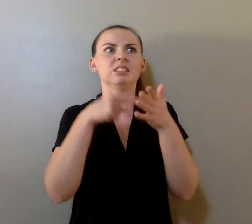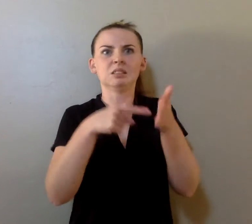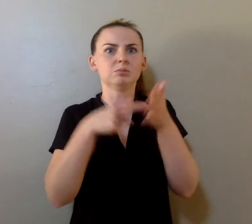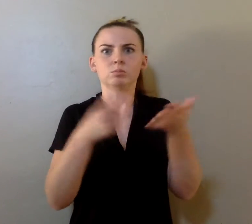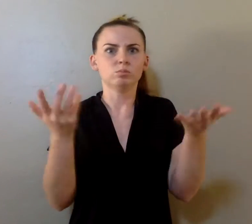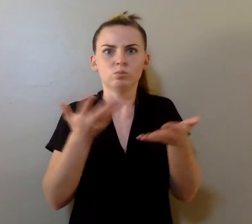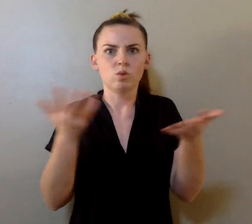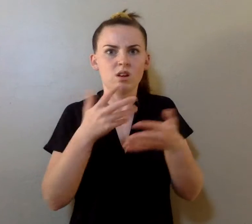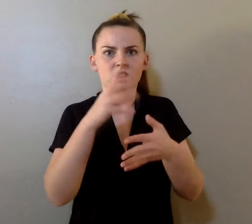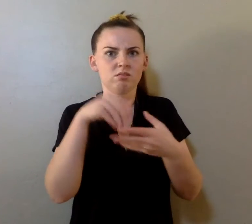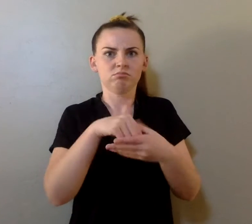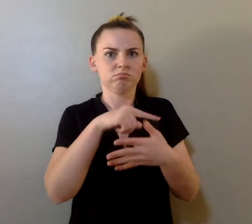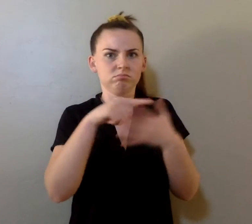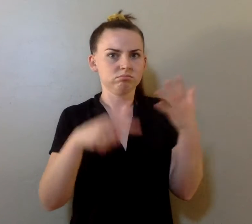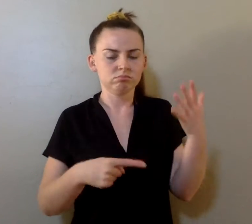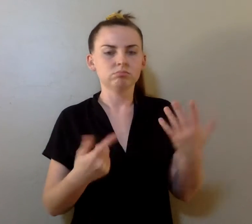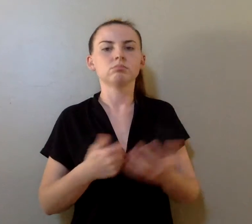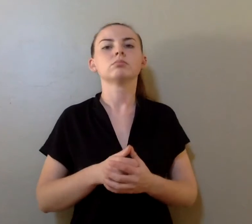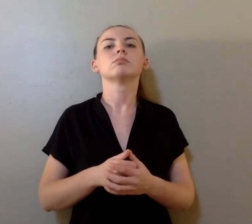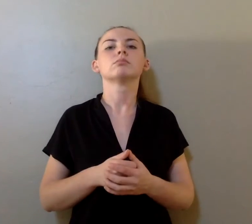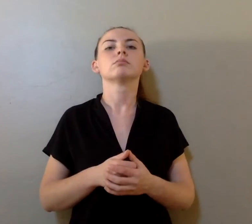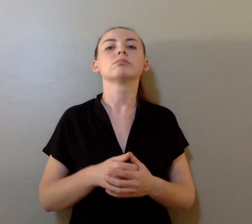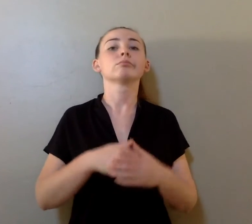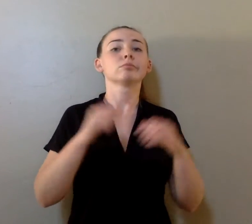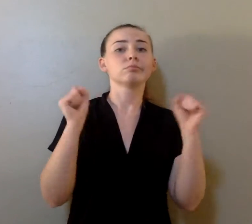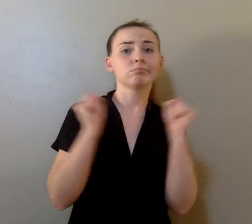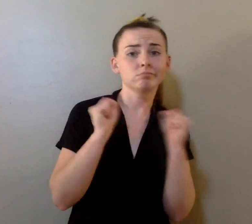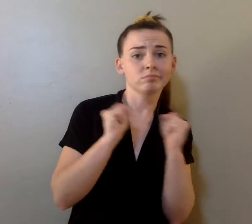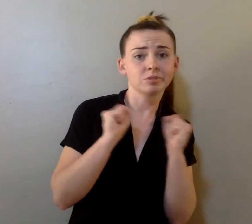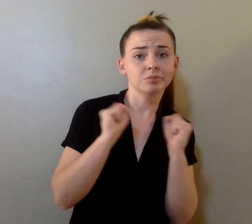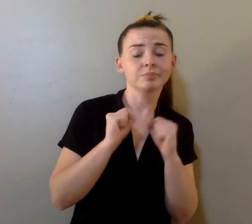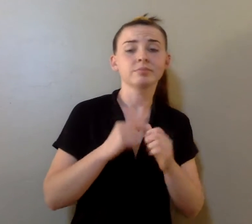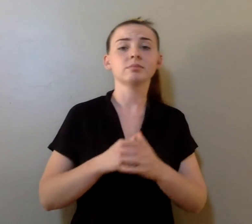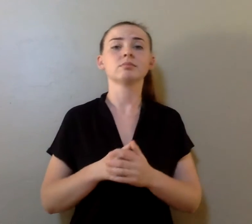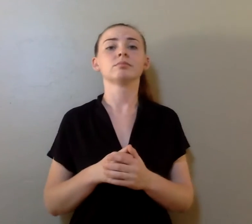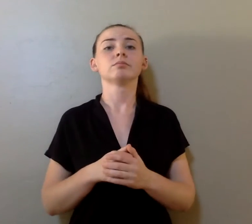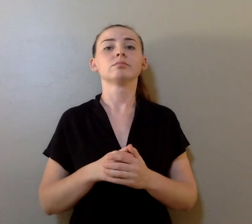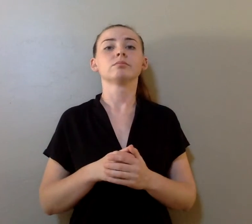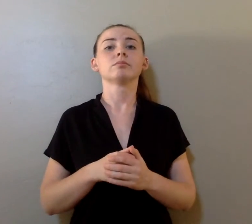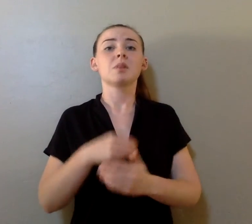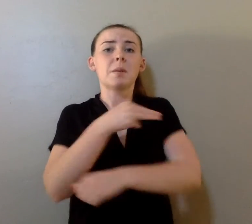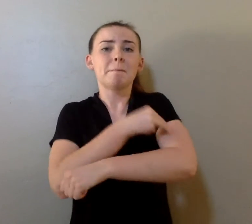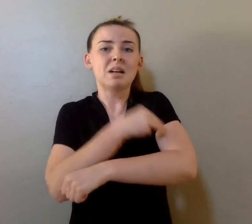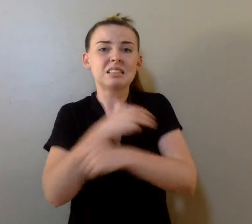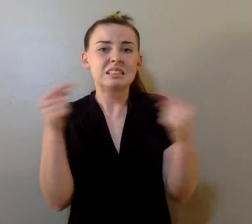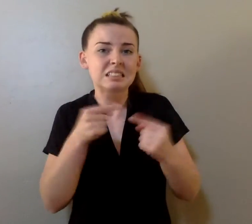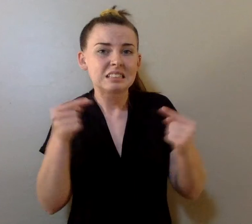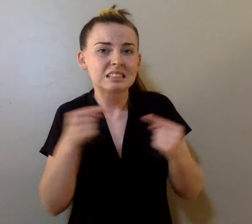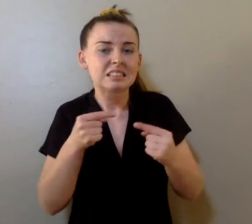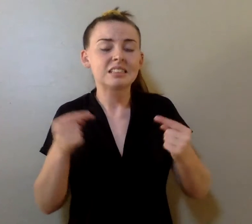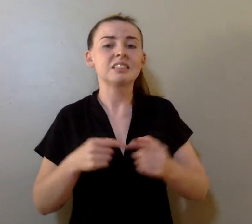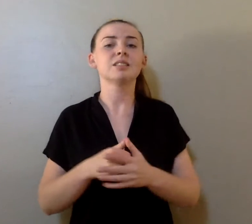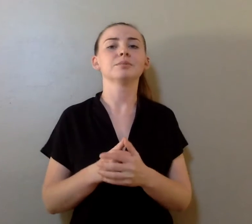1) Chills or persistent chills with fever 2) Muscle pain